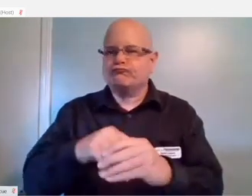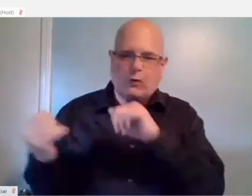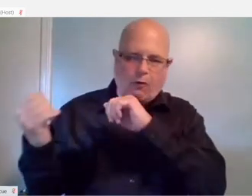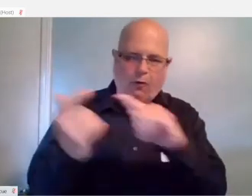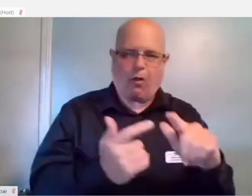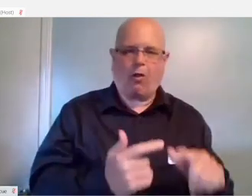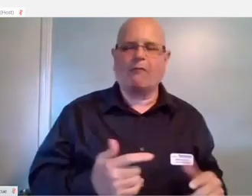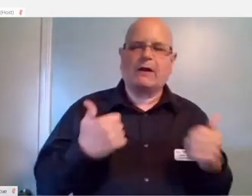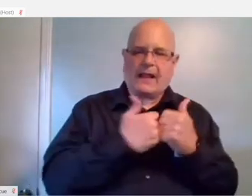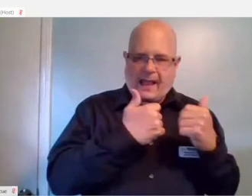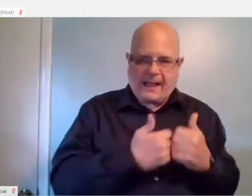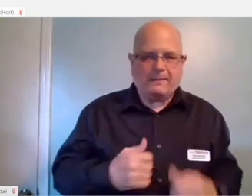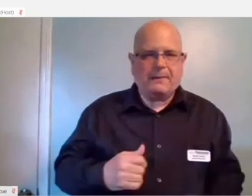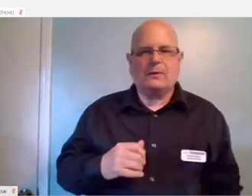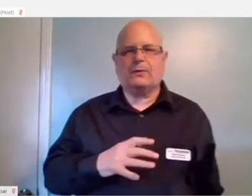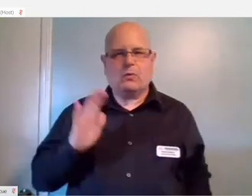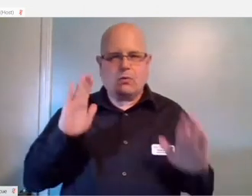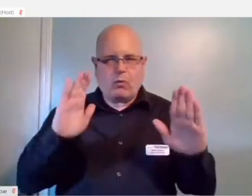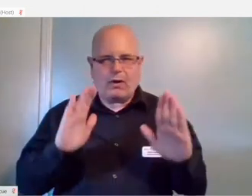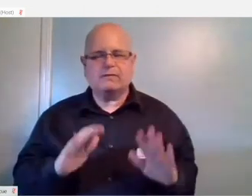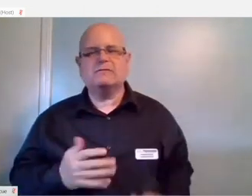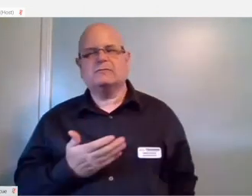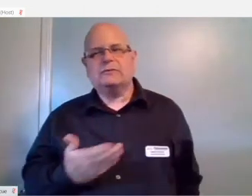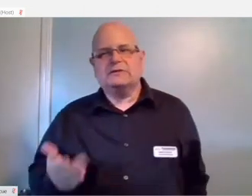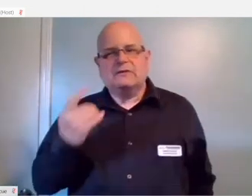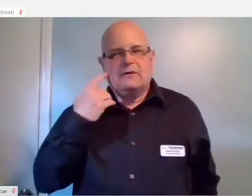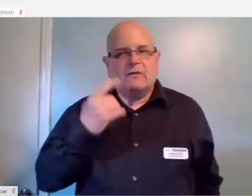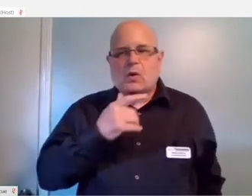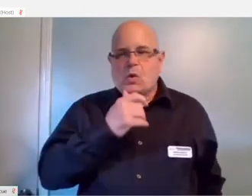They're a really great resource for developers and gamers alike.